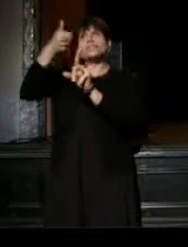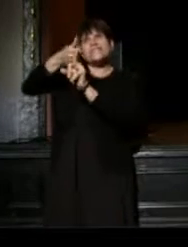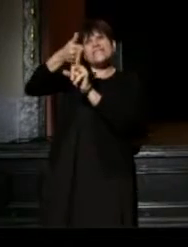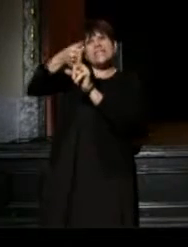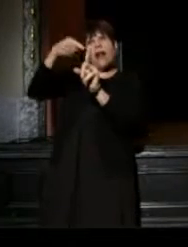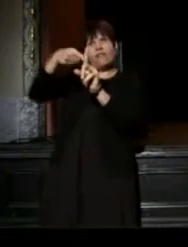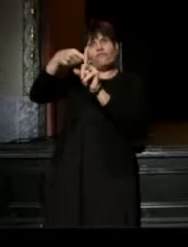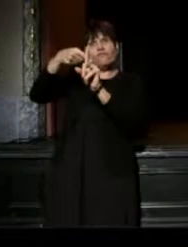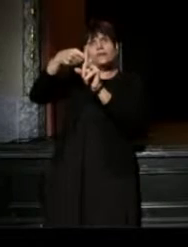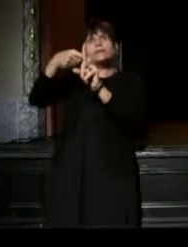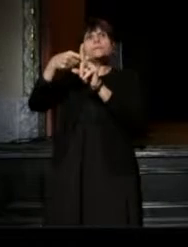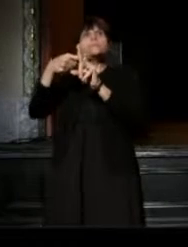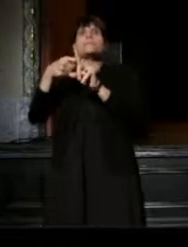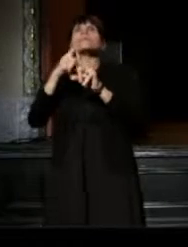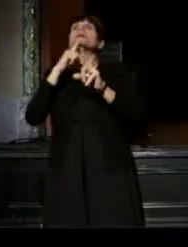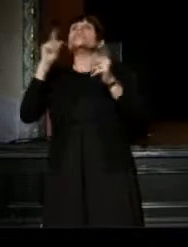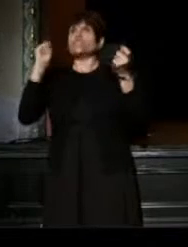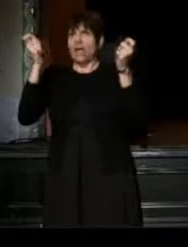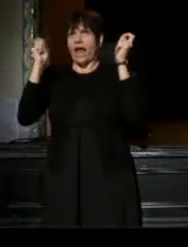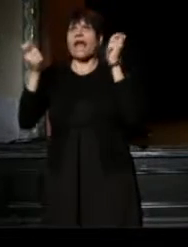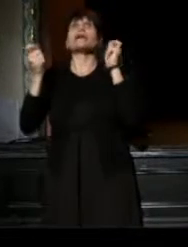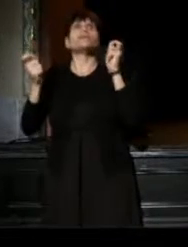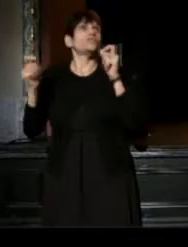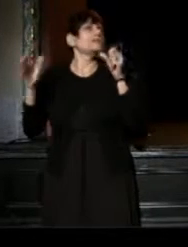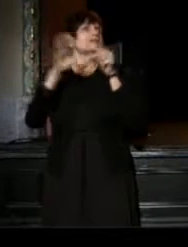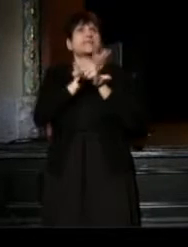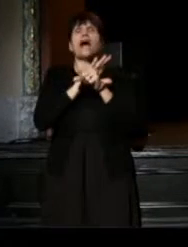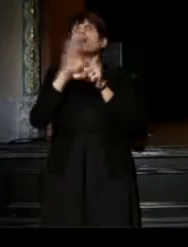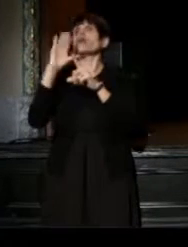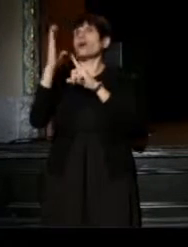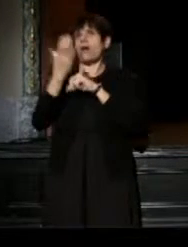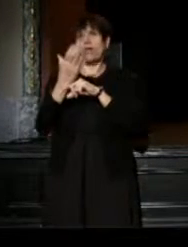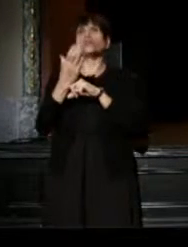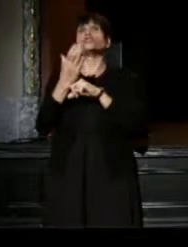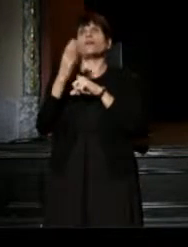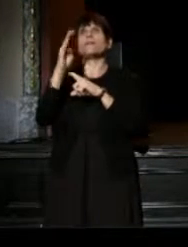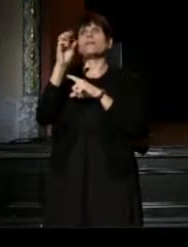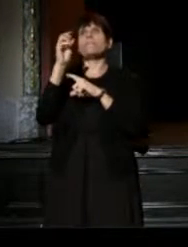and has drastically changed the entire culture of the Bay Area for the good.